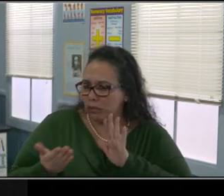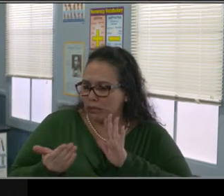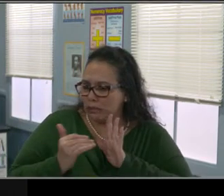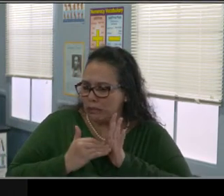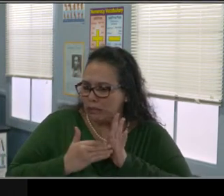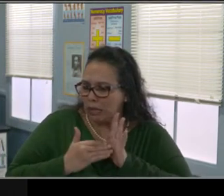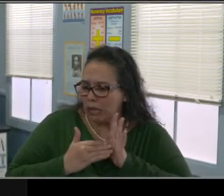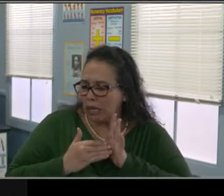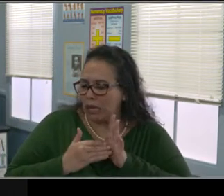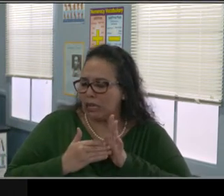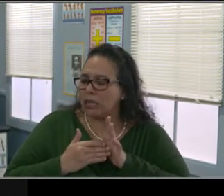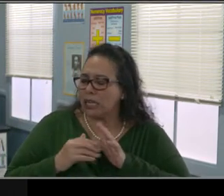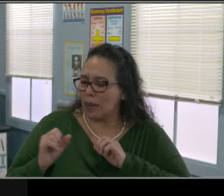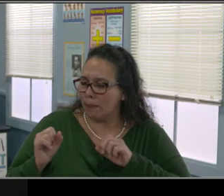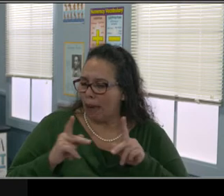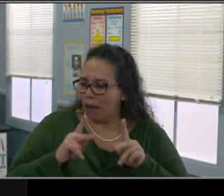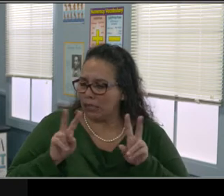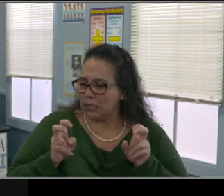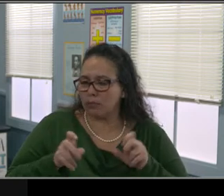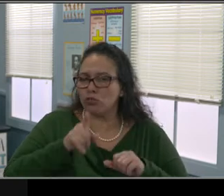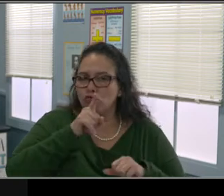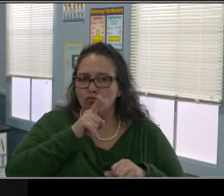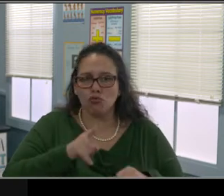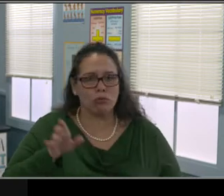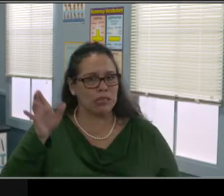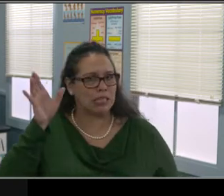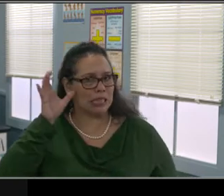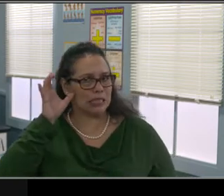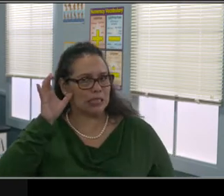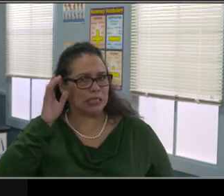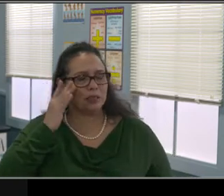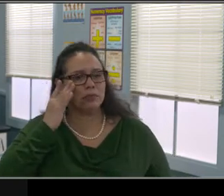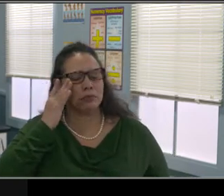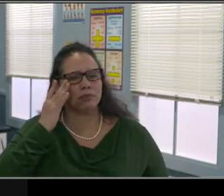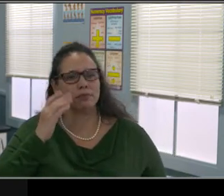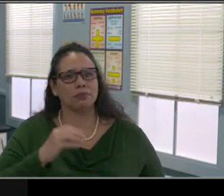but instead of apologizing and working through the problem,